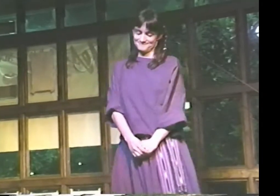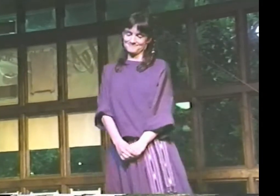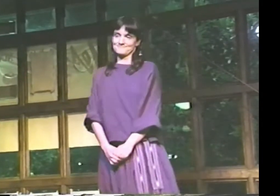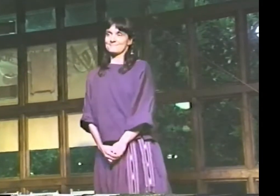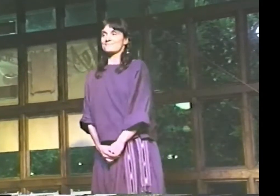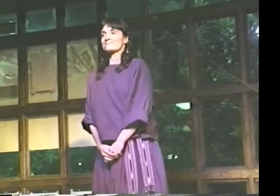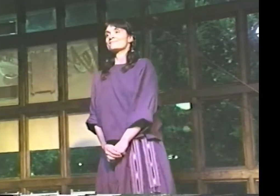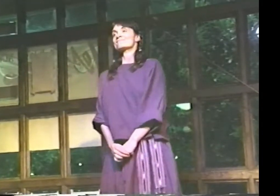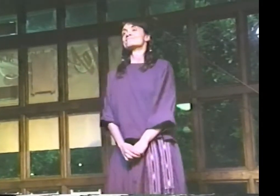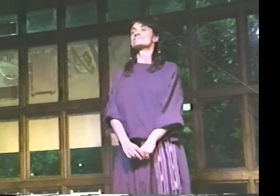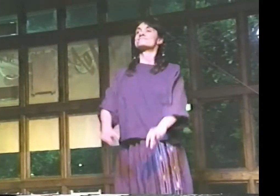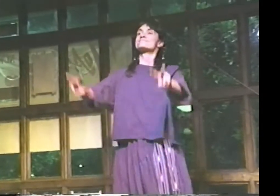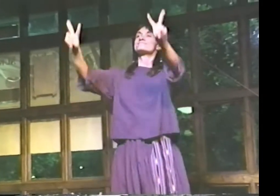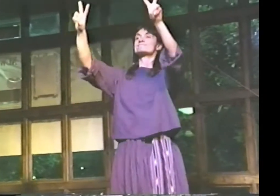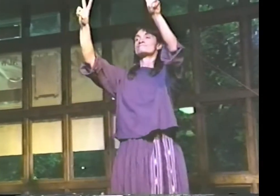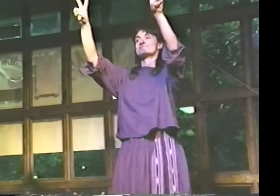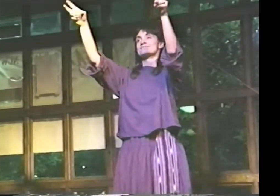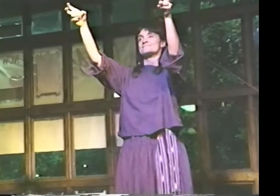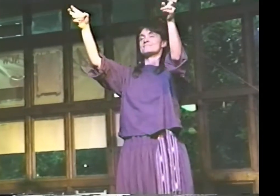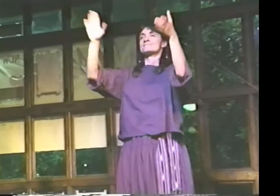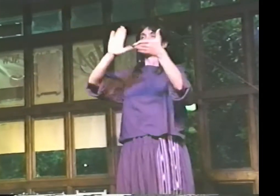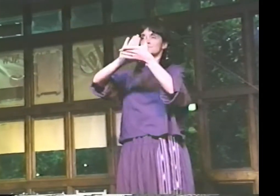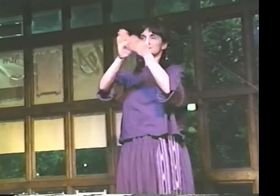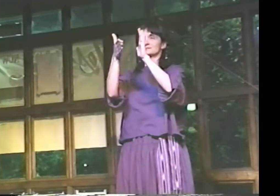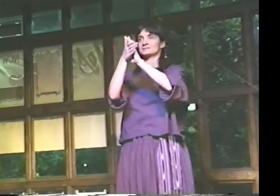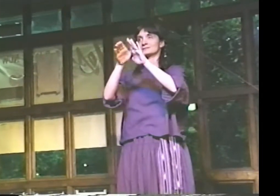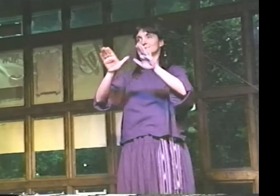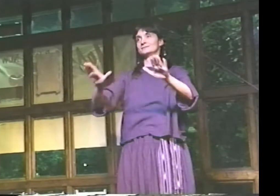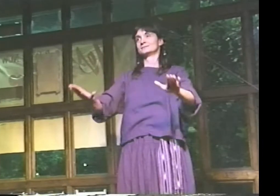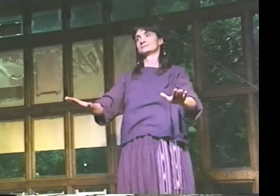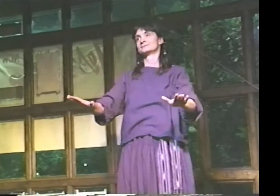AND IT'S 4+5=9. THE TITLE IS "PEACE."